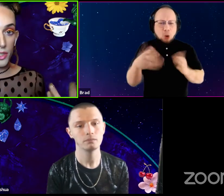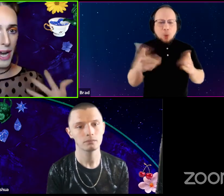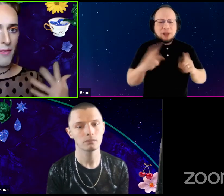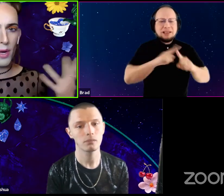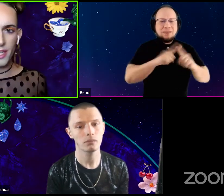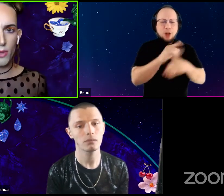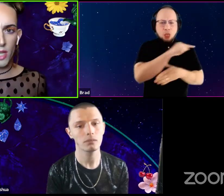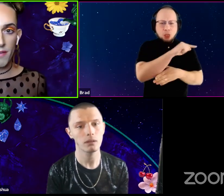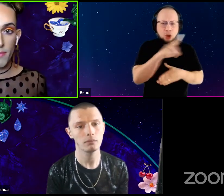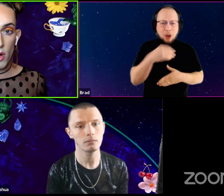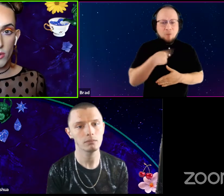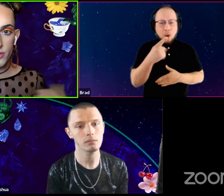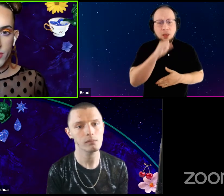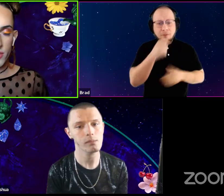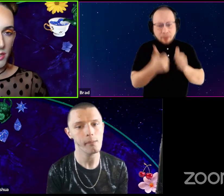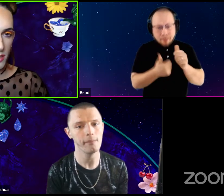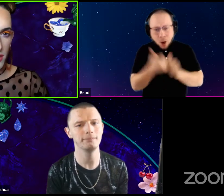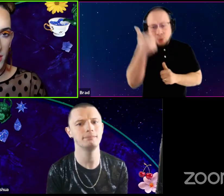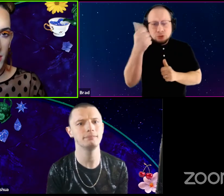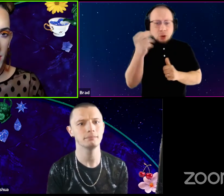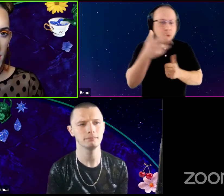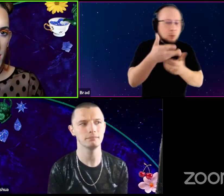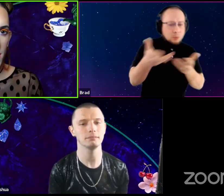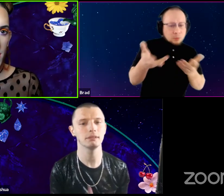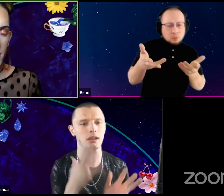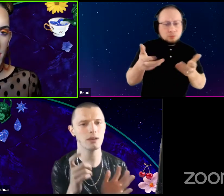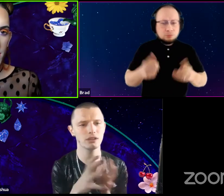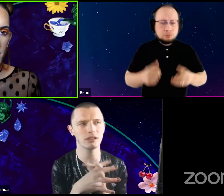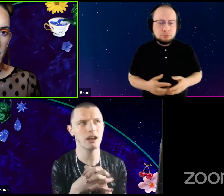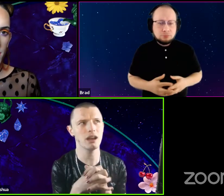Do you have one that you love most? Mm Mmm. Tough question.